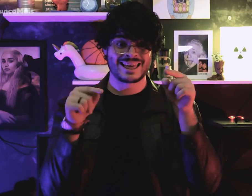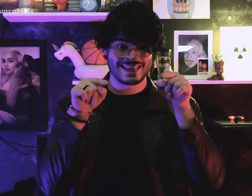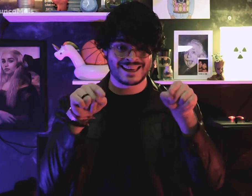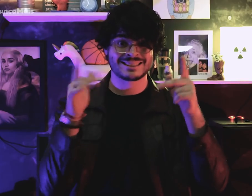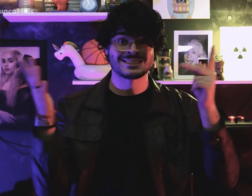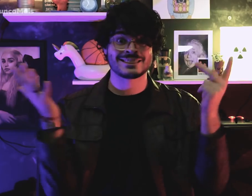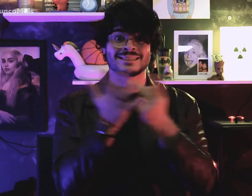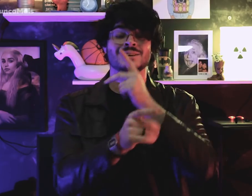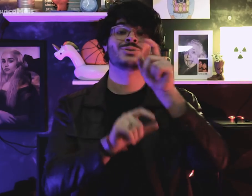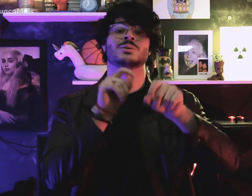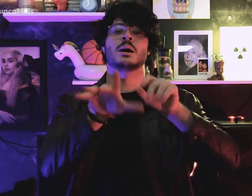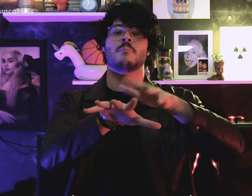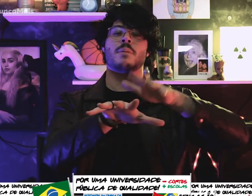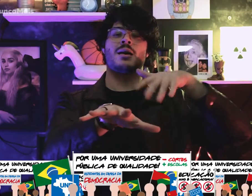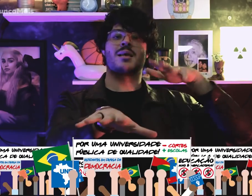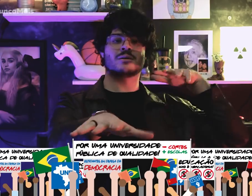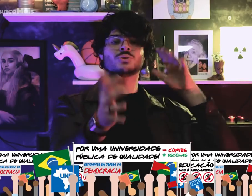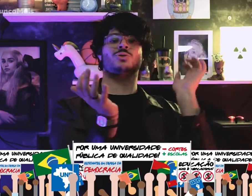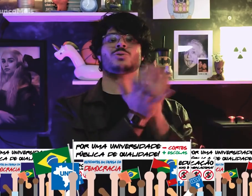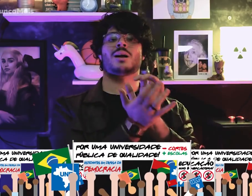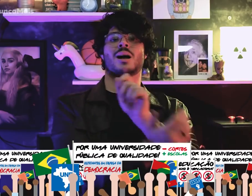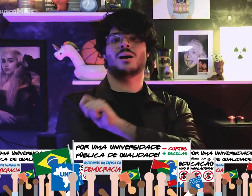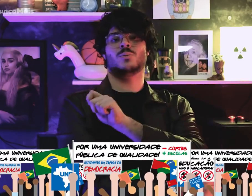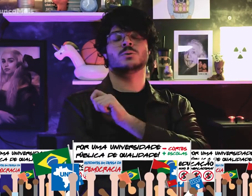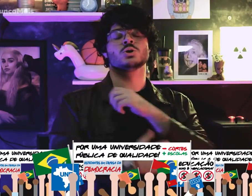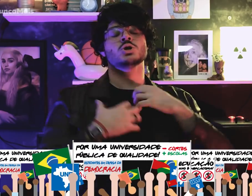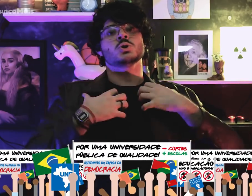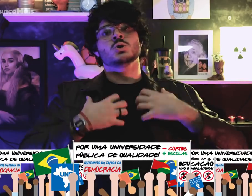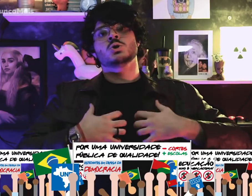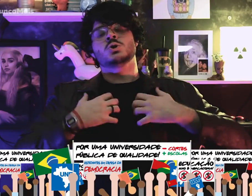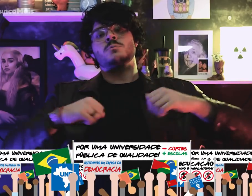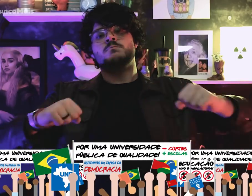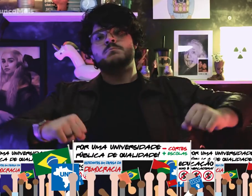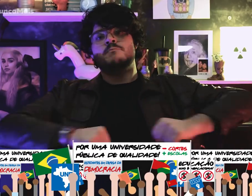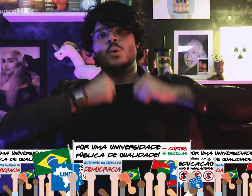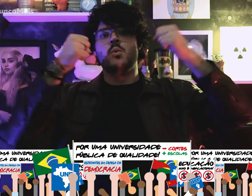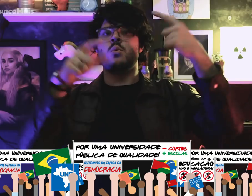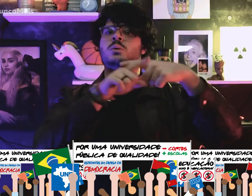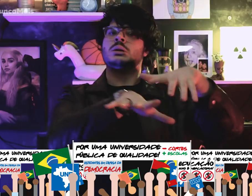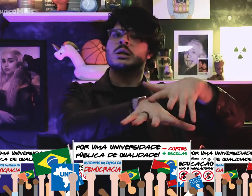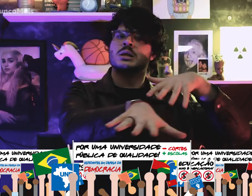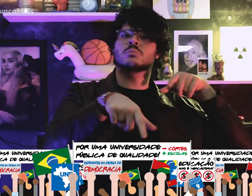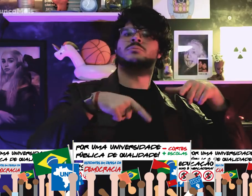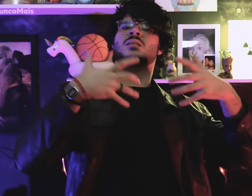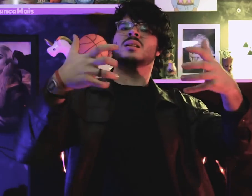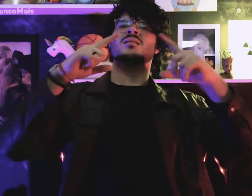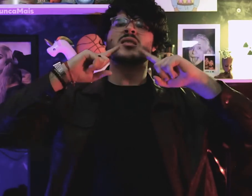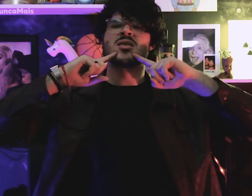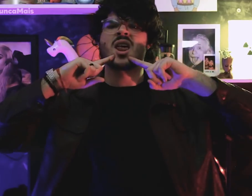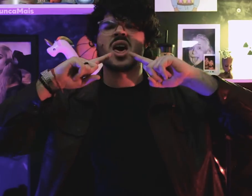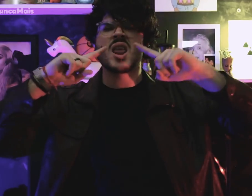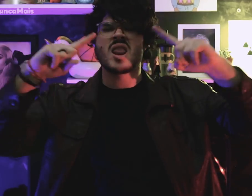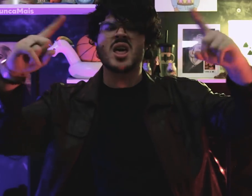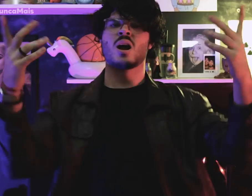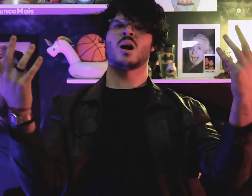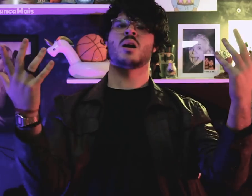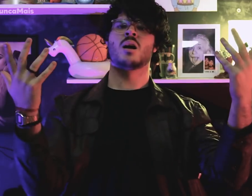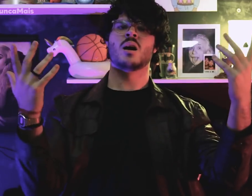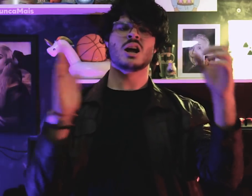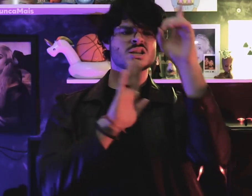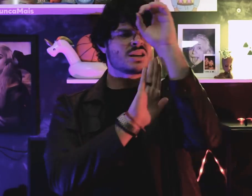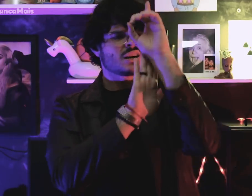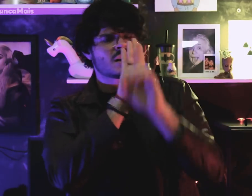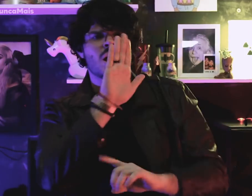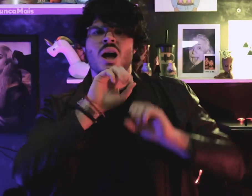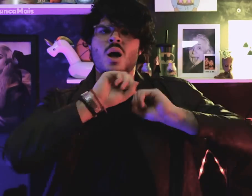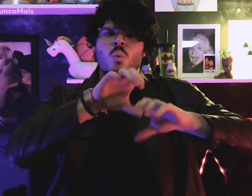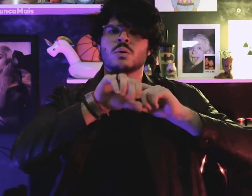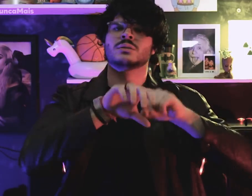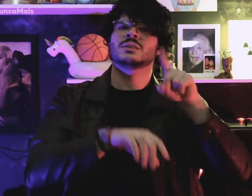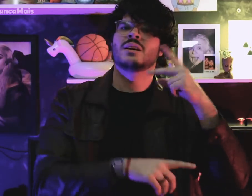Several student movements were carried out for educational rights.